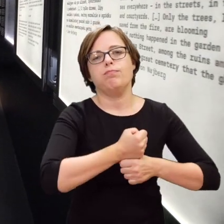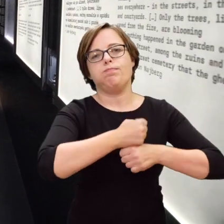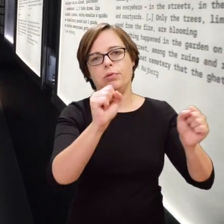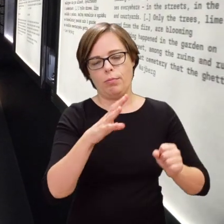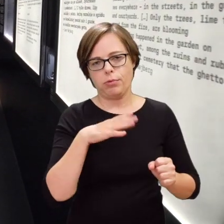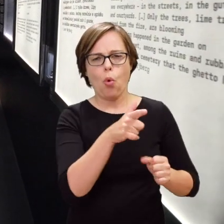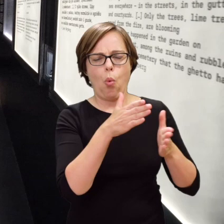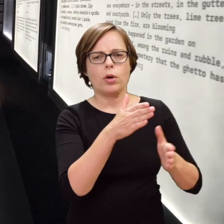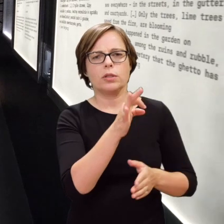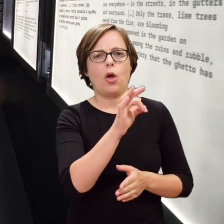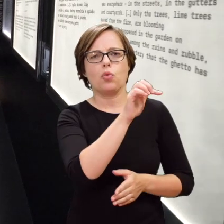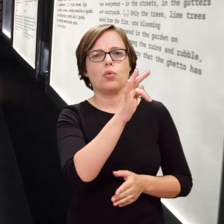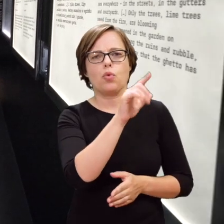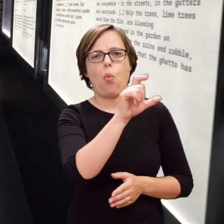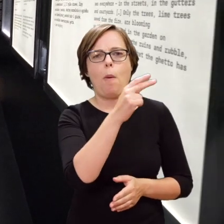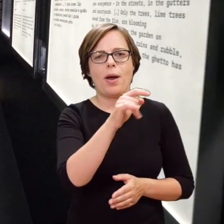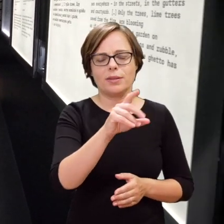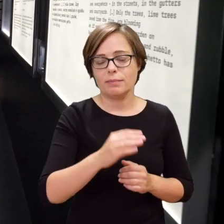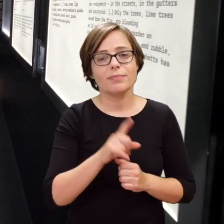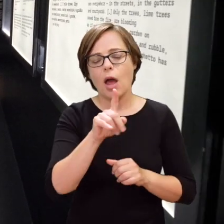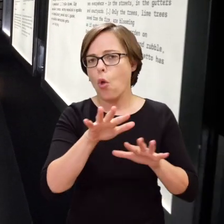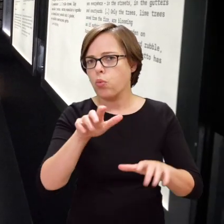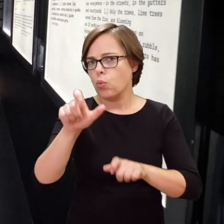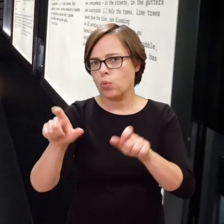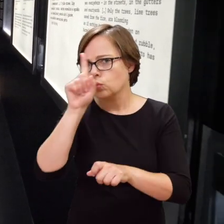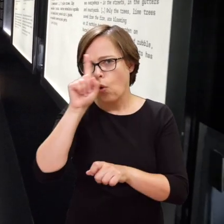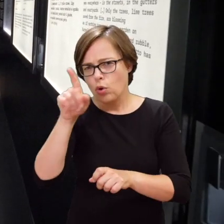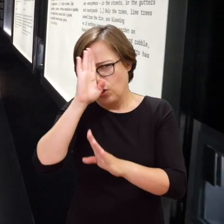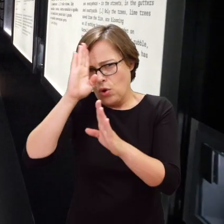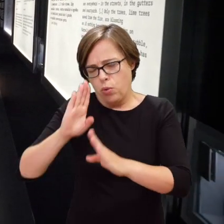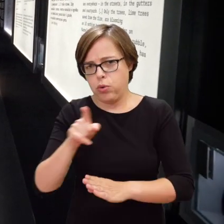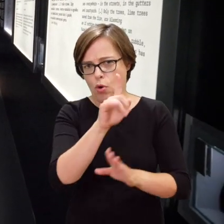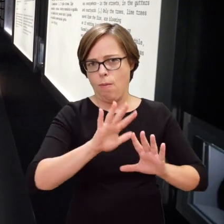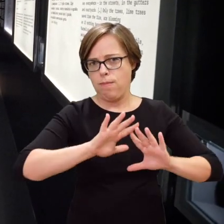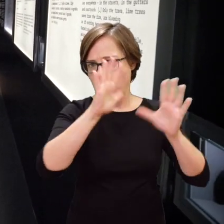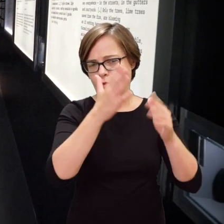However, many of our protagonists weren’t aware that the Uprising had ended,